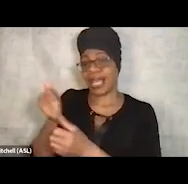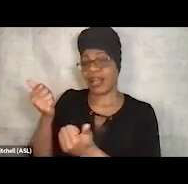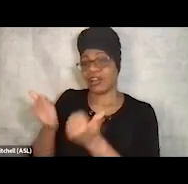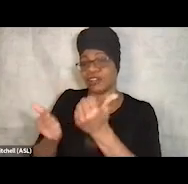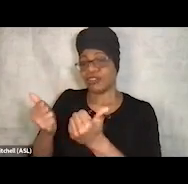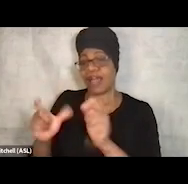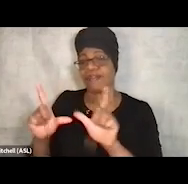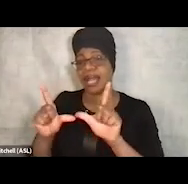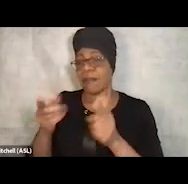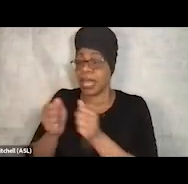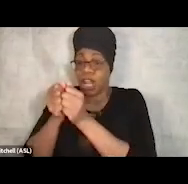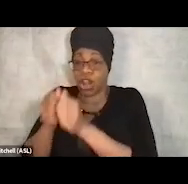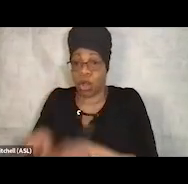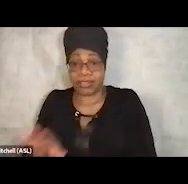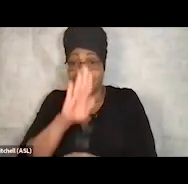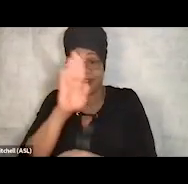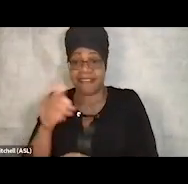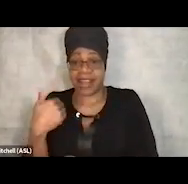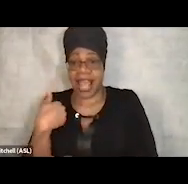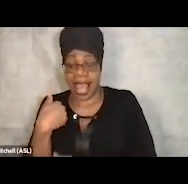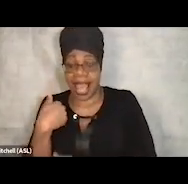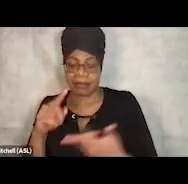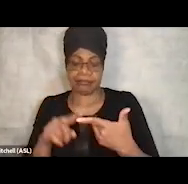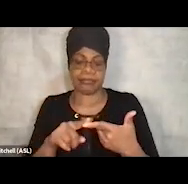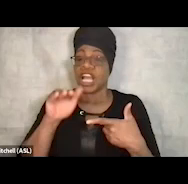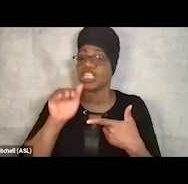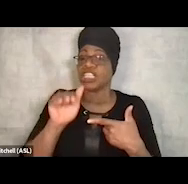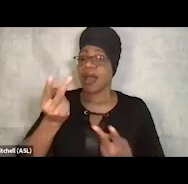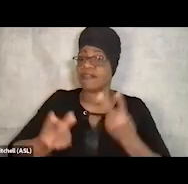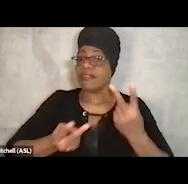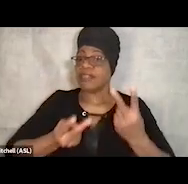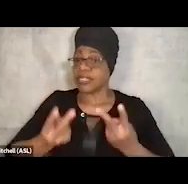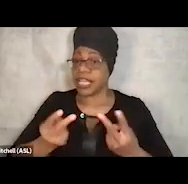Child visitation, child support is another area that they address,